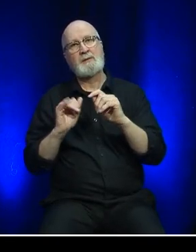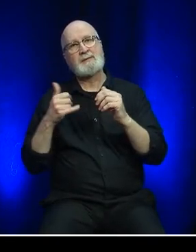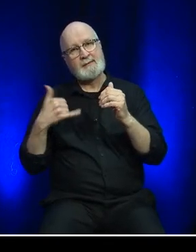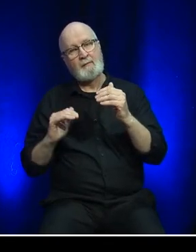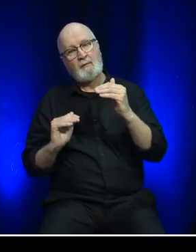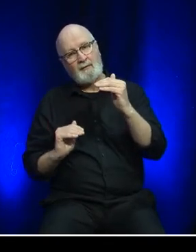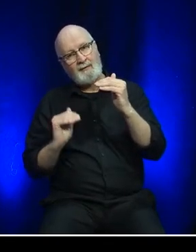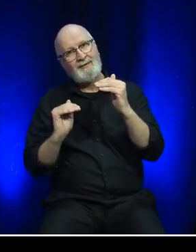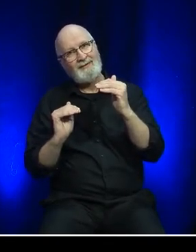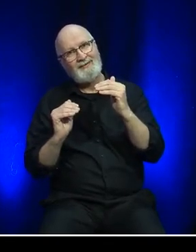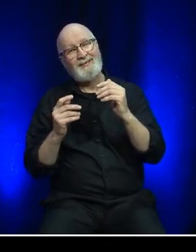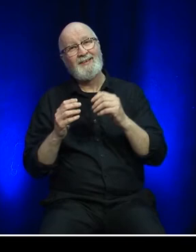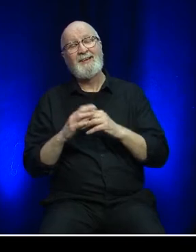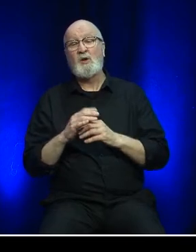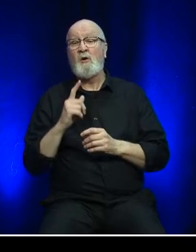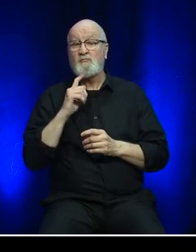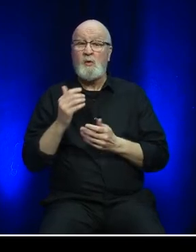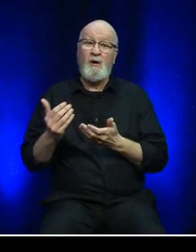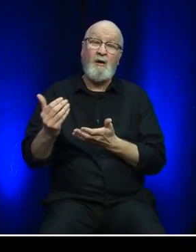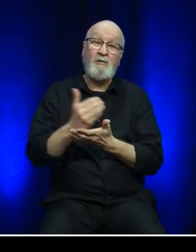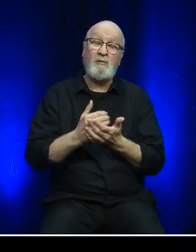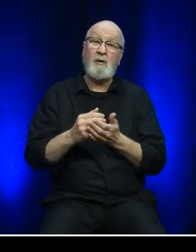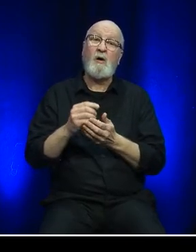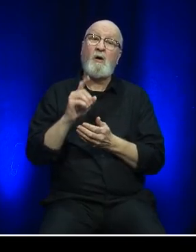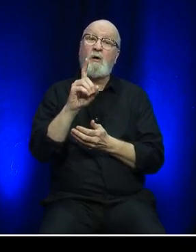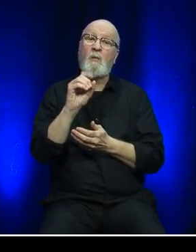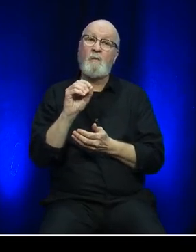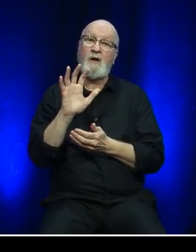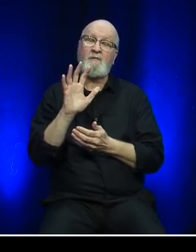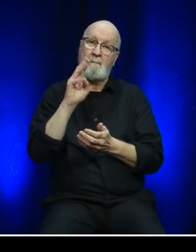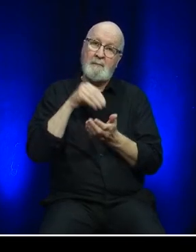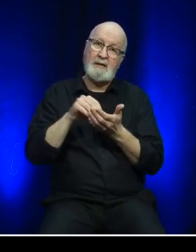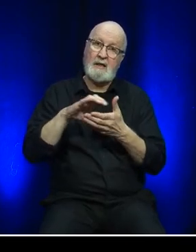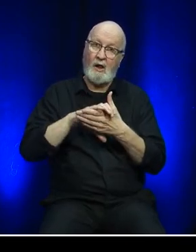Total revenues of approximately $105 million was